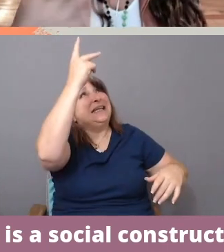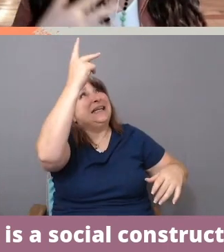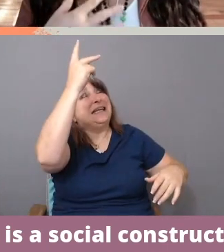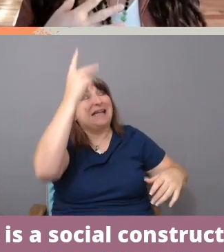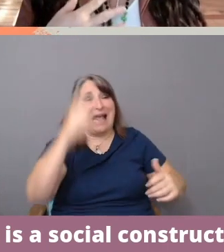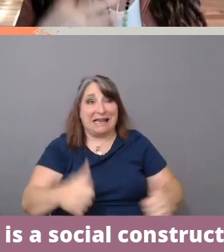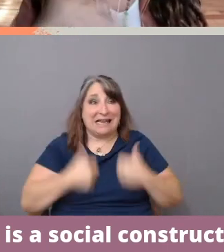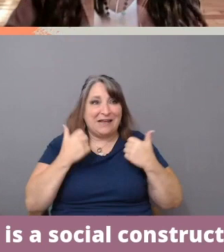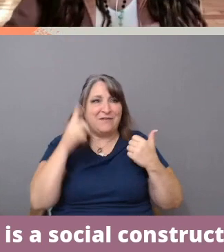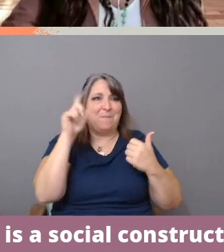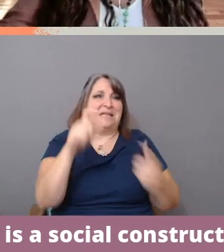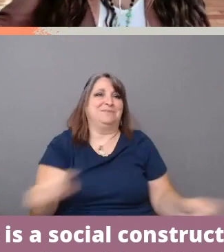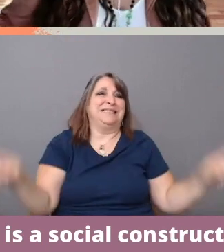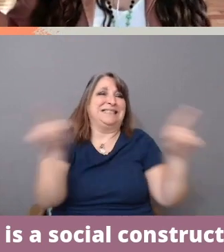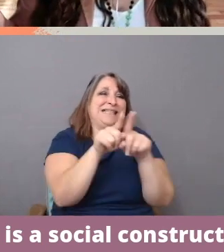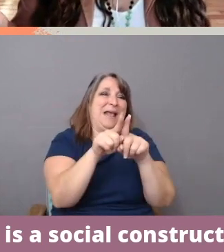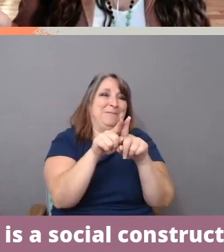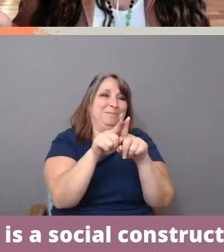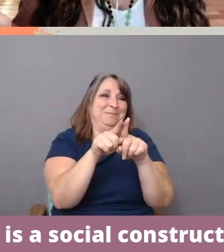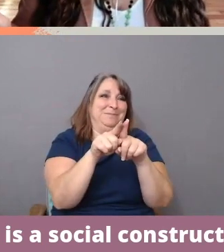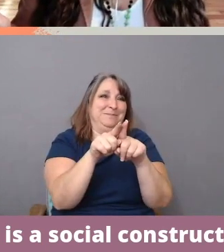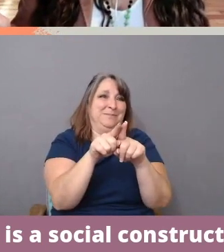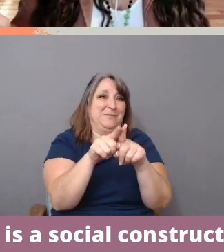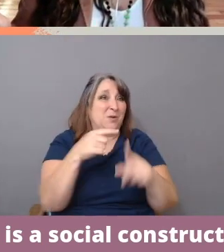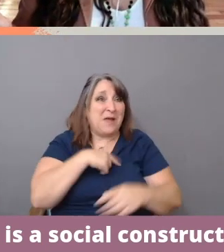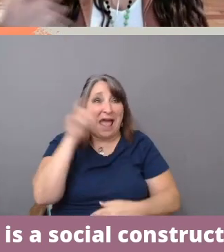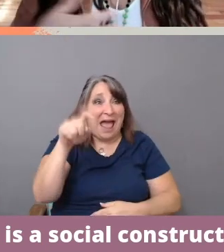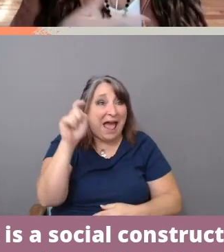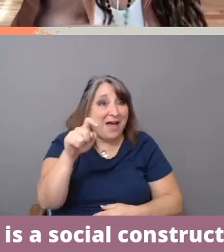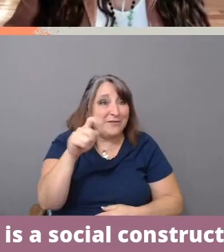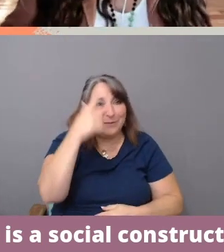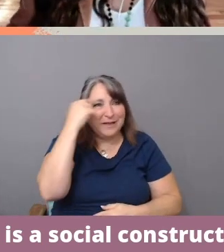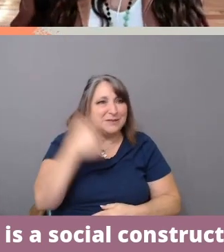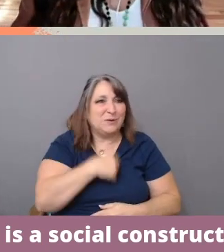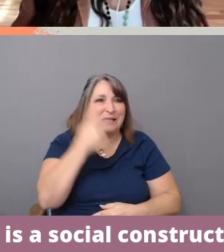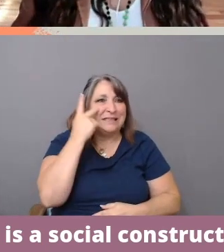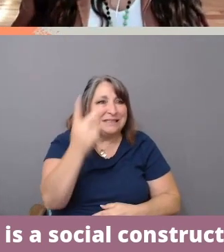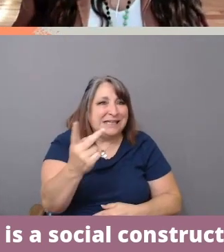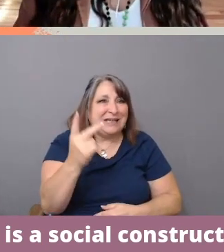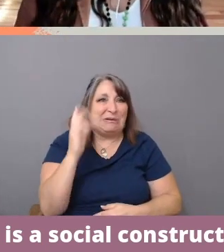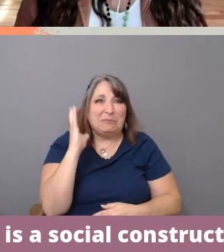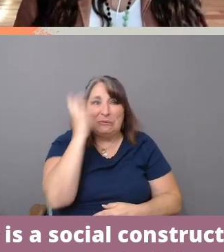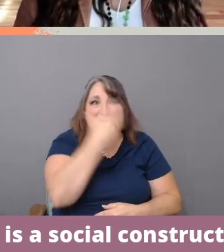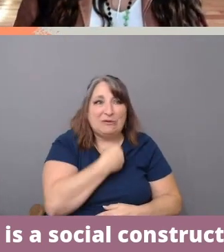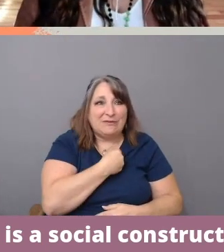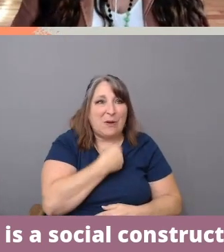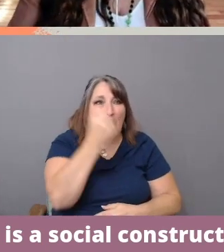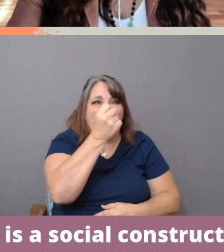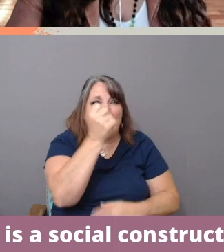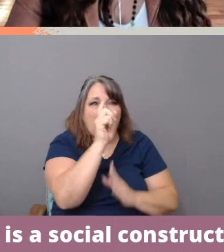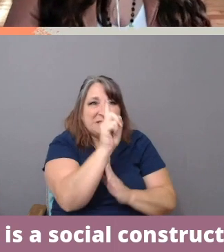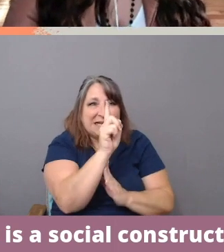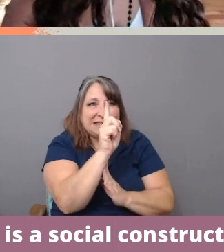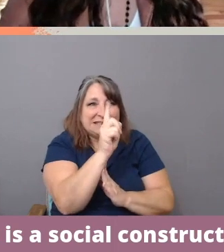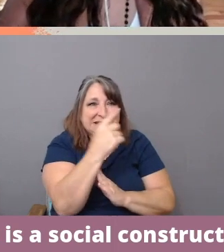We have to because we see the beauty. And-- I think we might have lost you for a second there, Maria. Let's see.